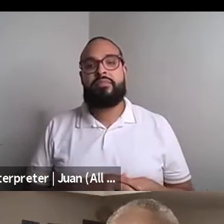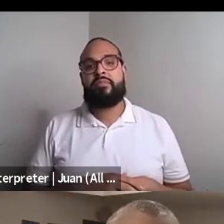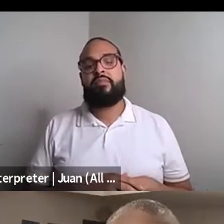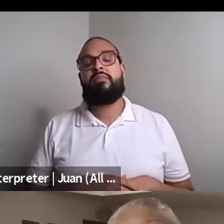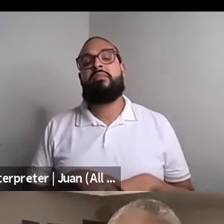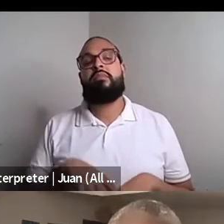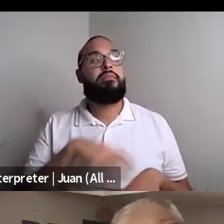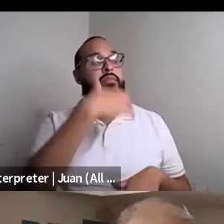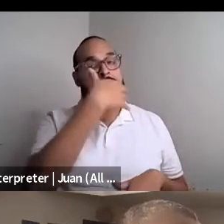Kokumo: Yeah, I was going to